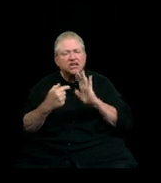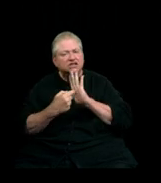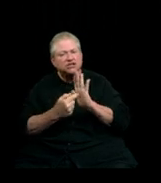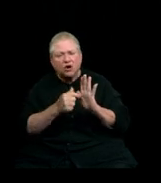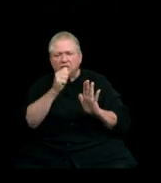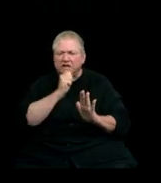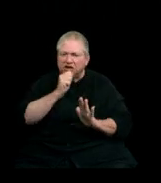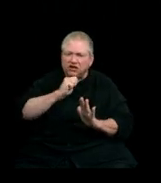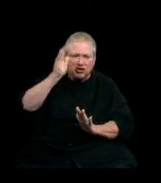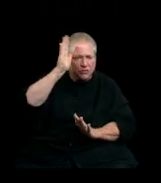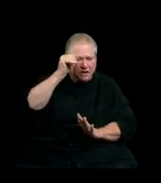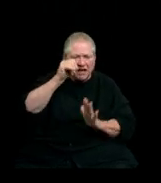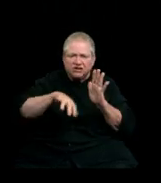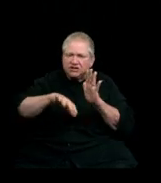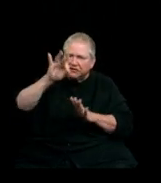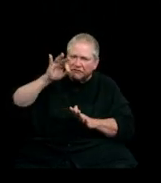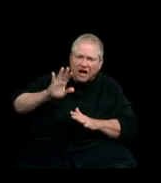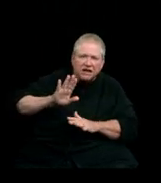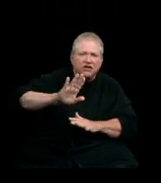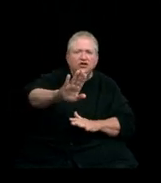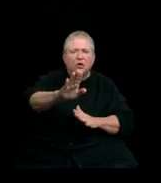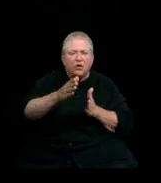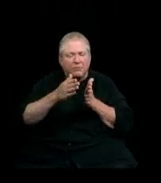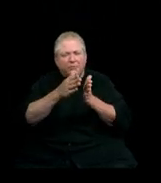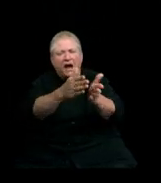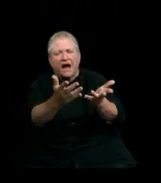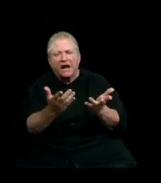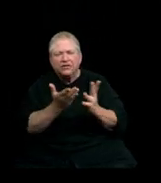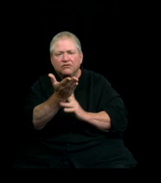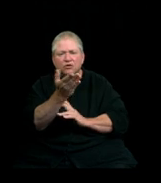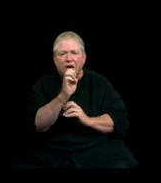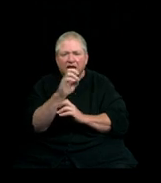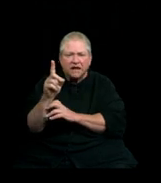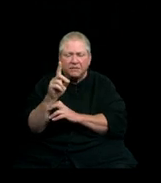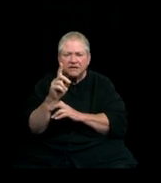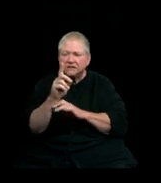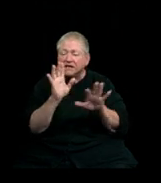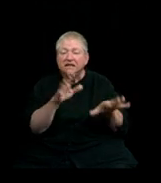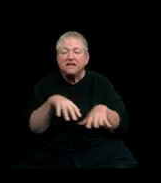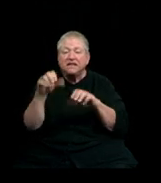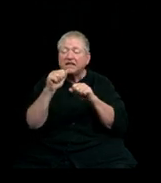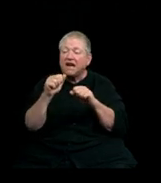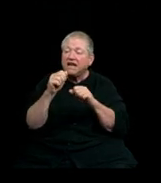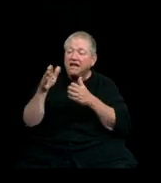to find your own path through academics, taking the road less taken means you are well prepared